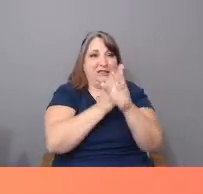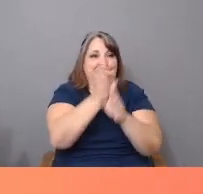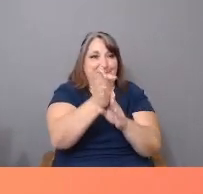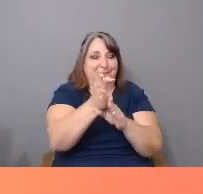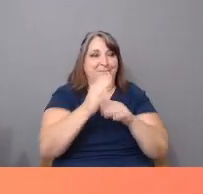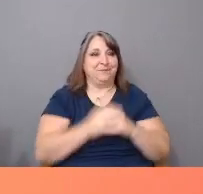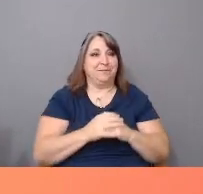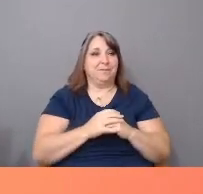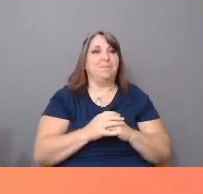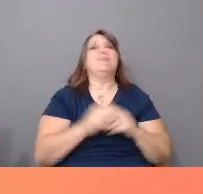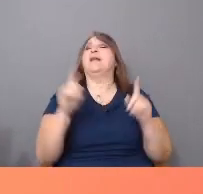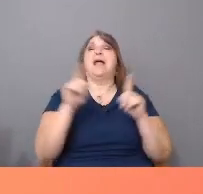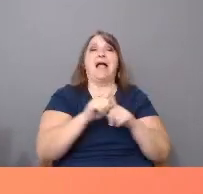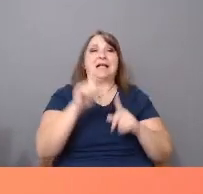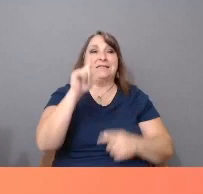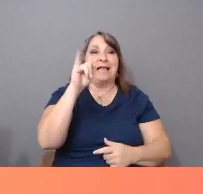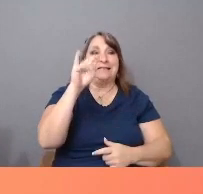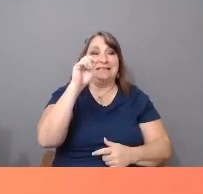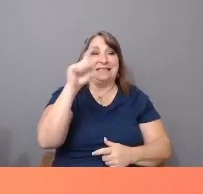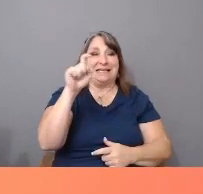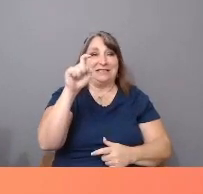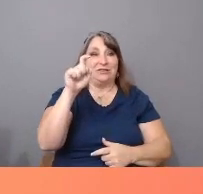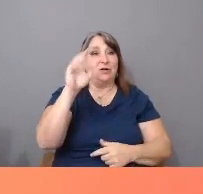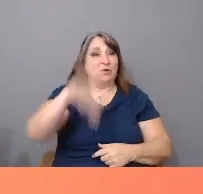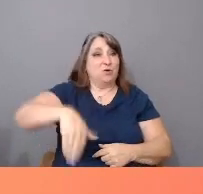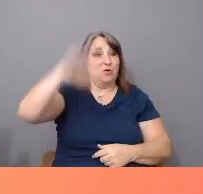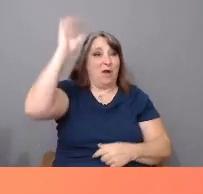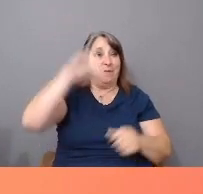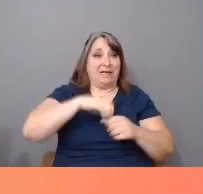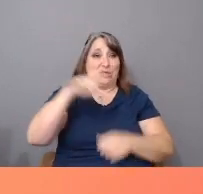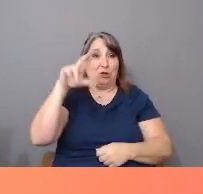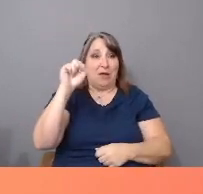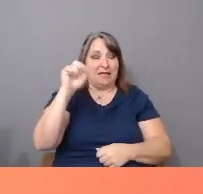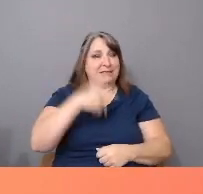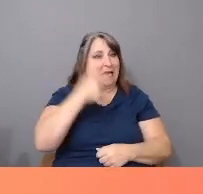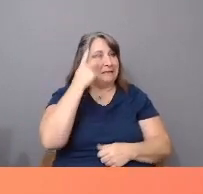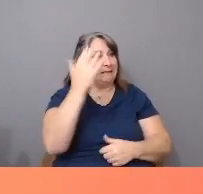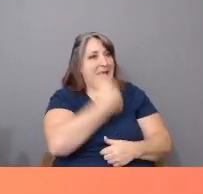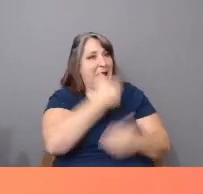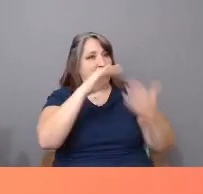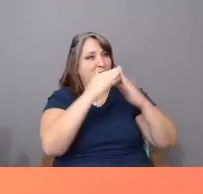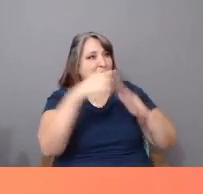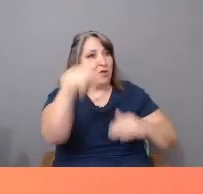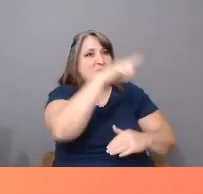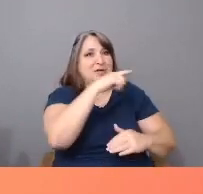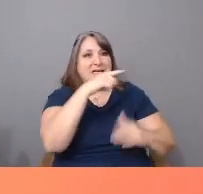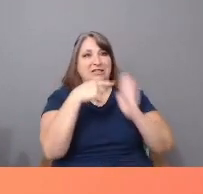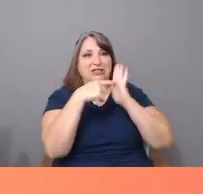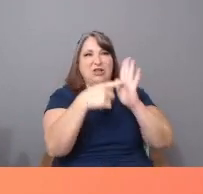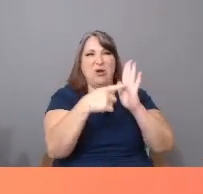As a Latinx who has grown up in the US, I see our communities framed by a white perspective that